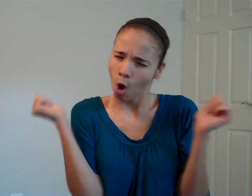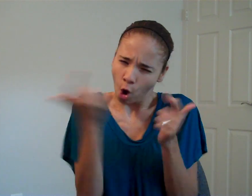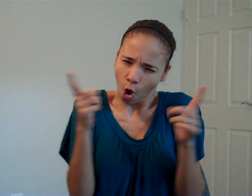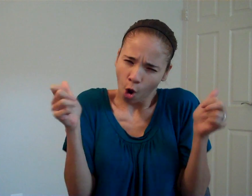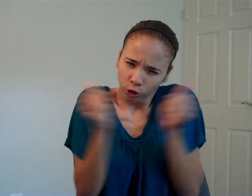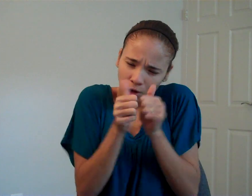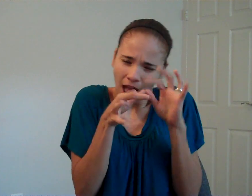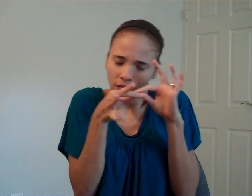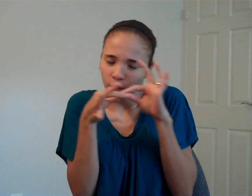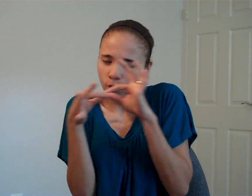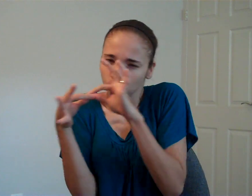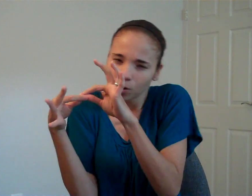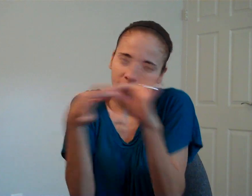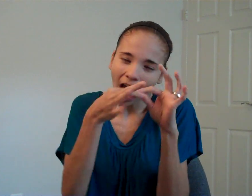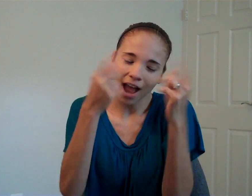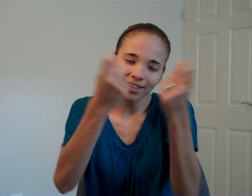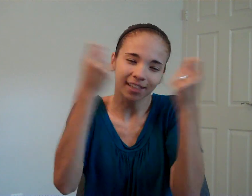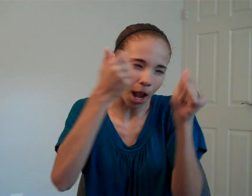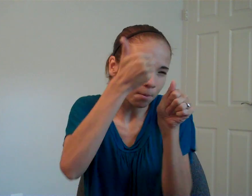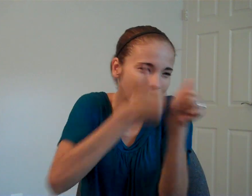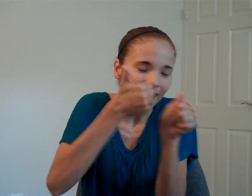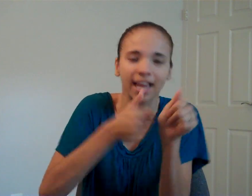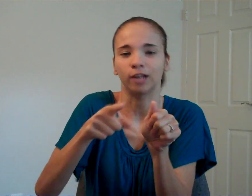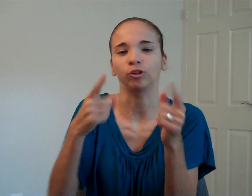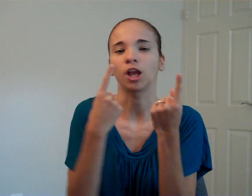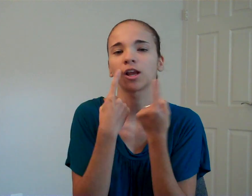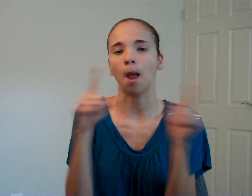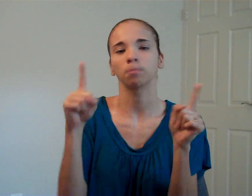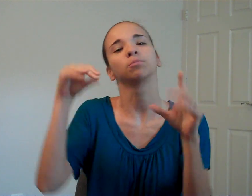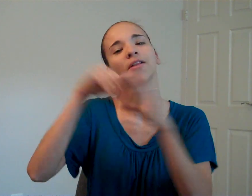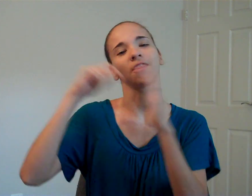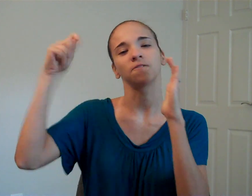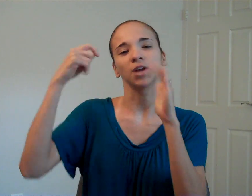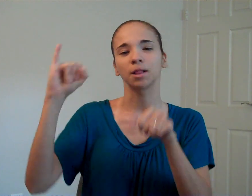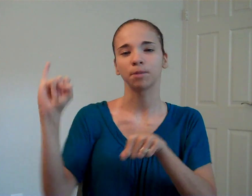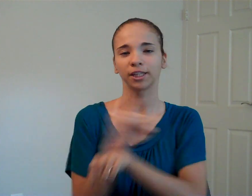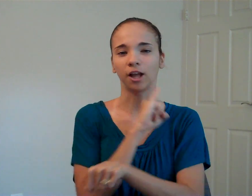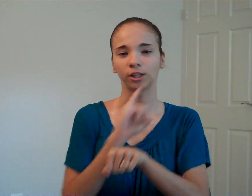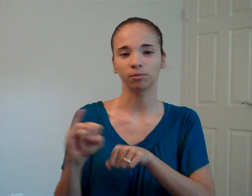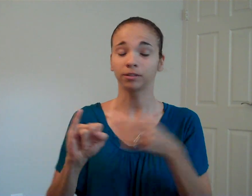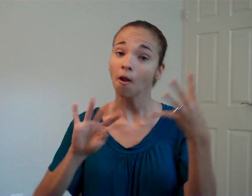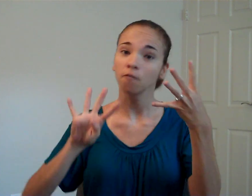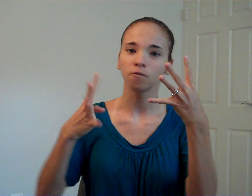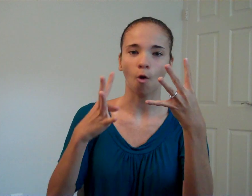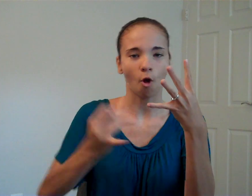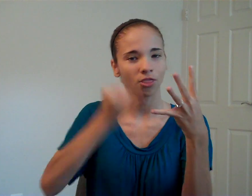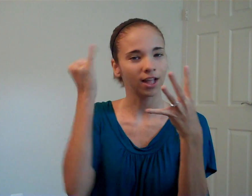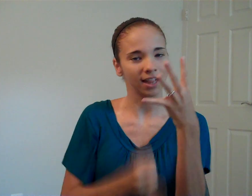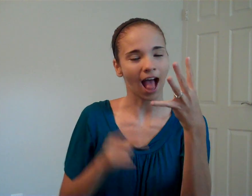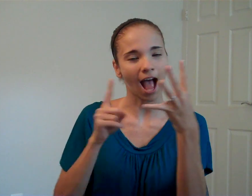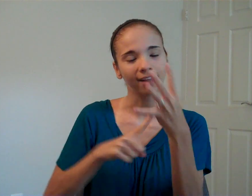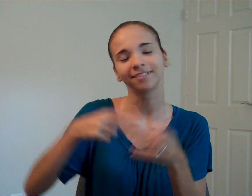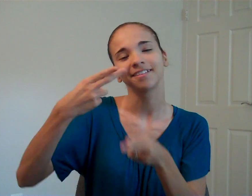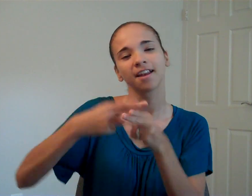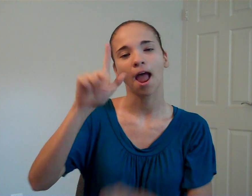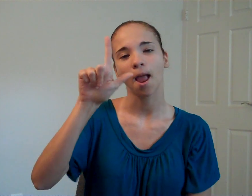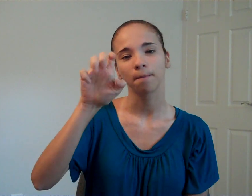The purpose is to unify them and celebrate each accomplishment within the film industry, Lastly, her name is